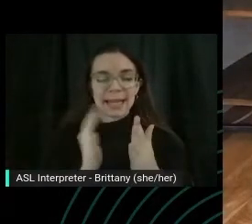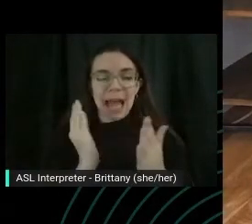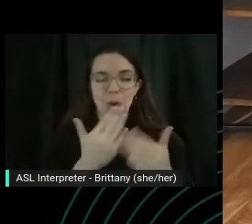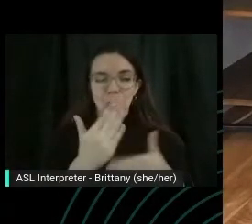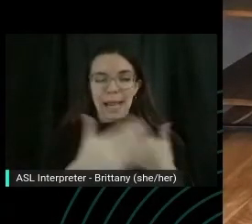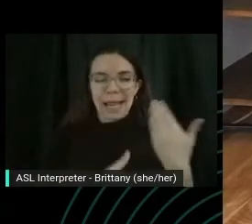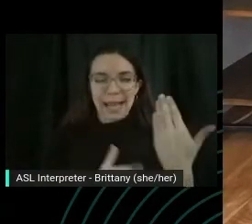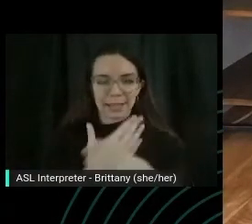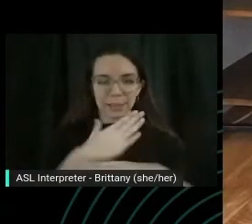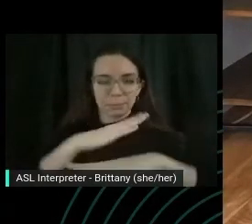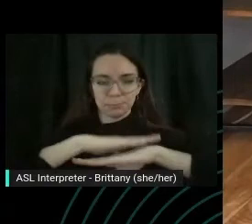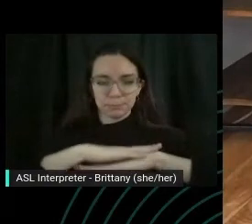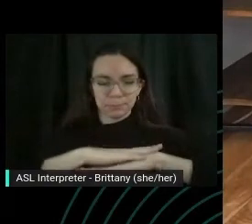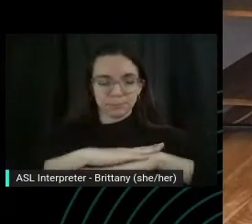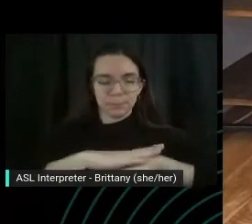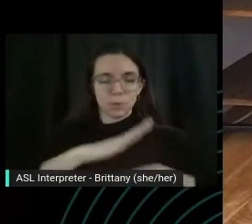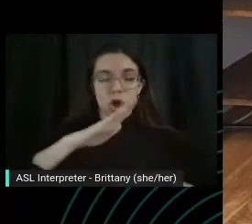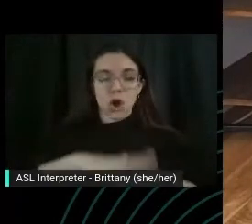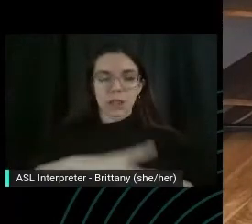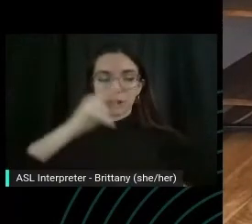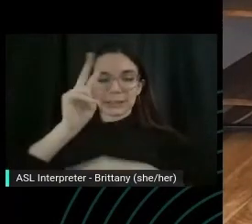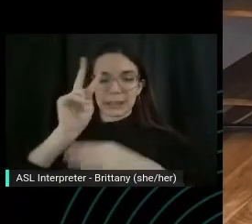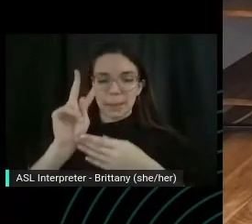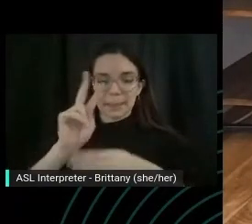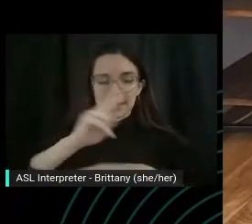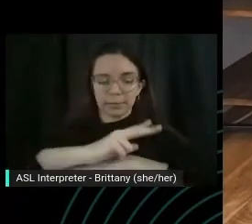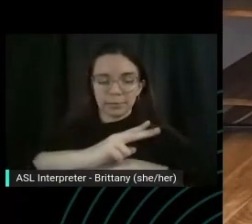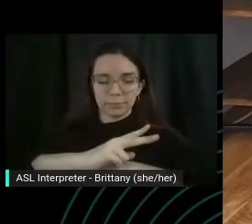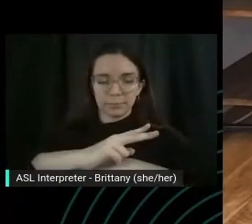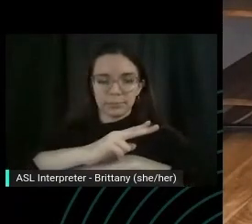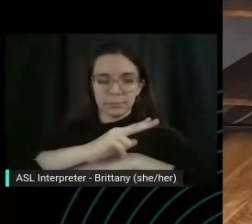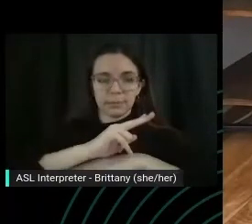We're on our stomachs and I'm going to lift my right leg.